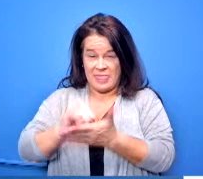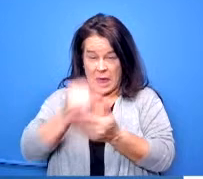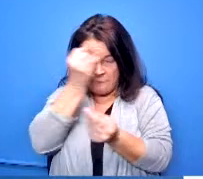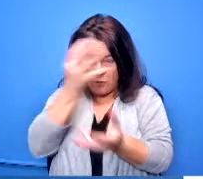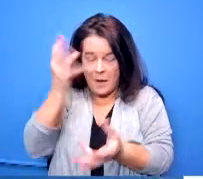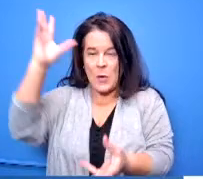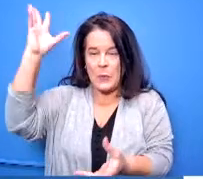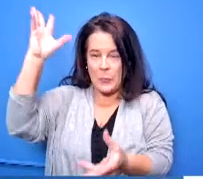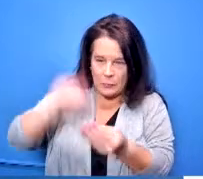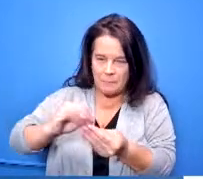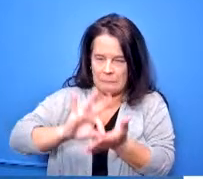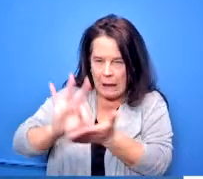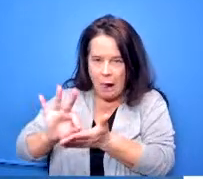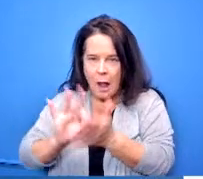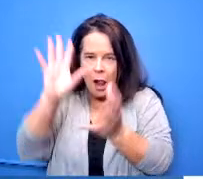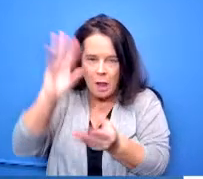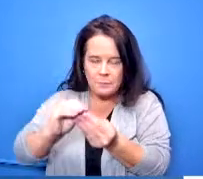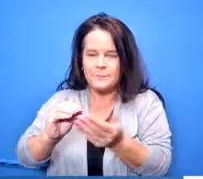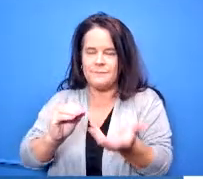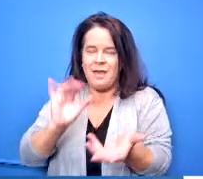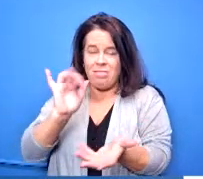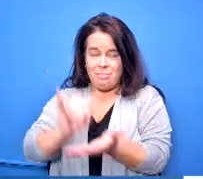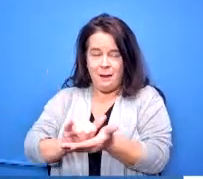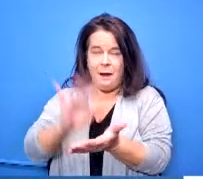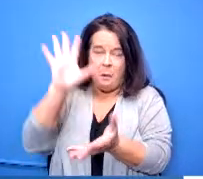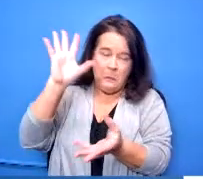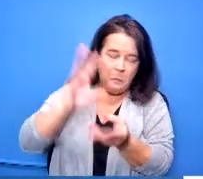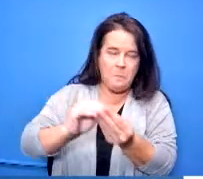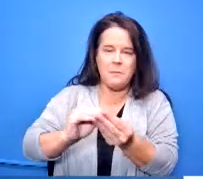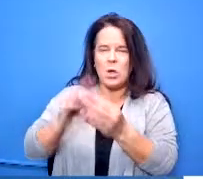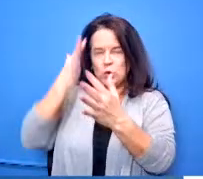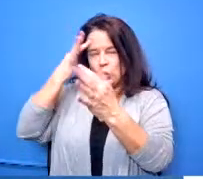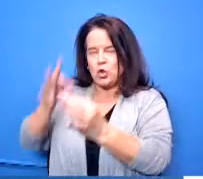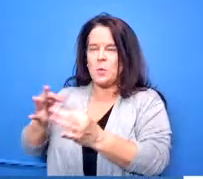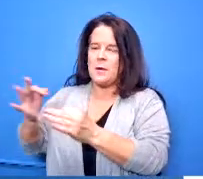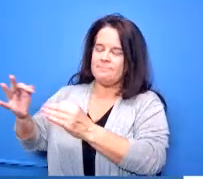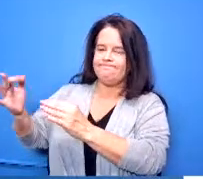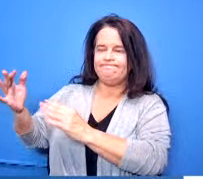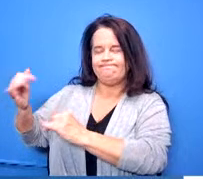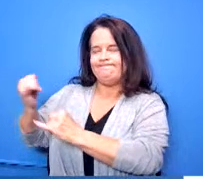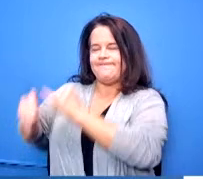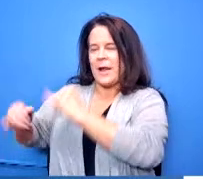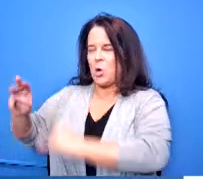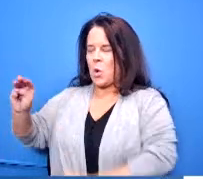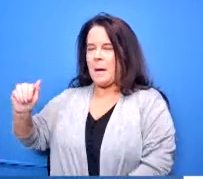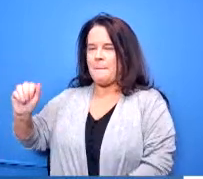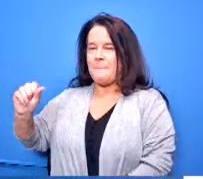then determines what the master schedule is for the school and that ultimately generates